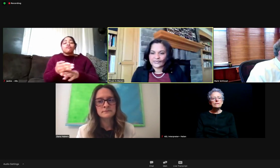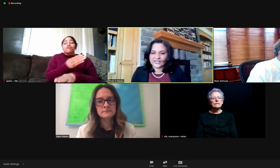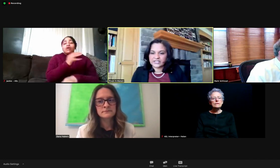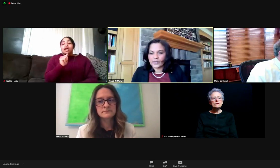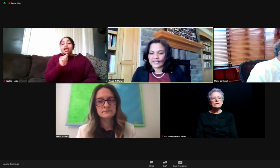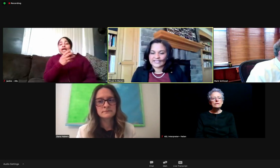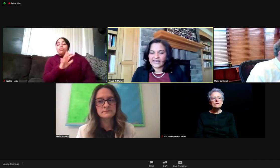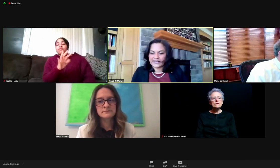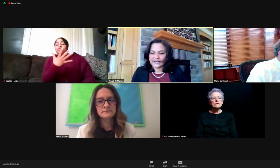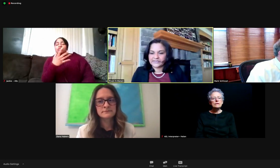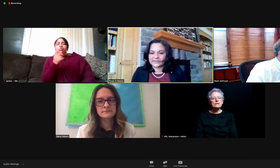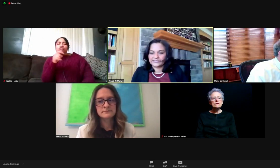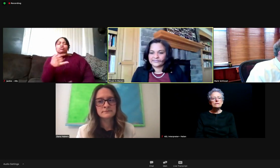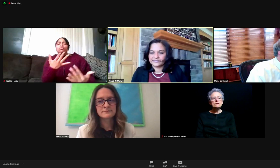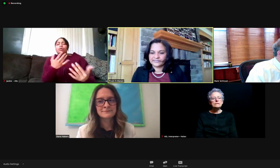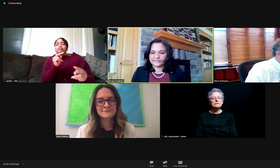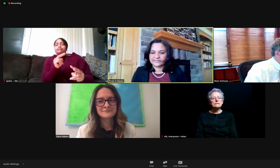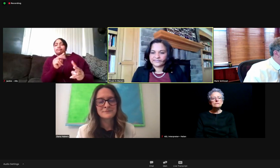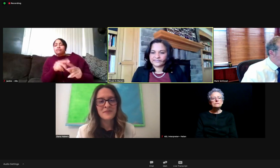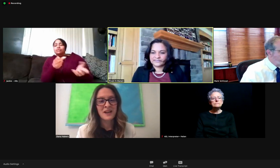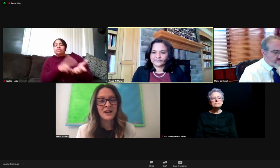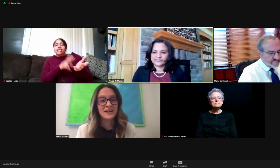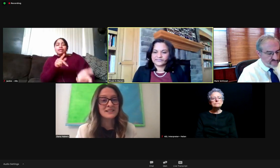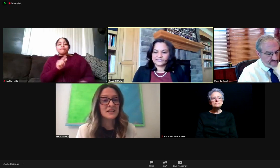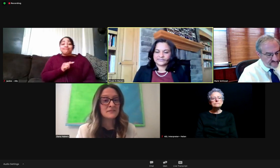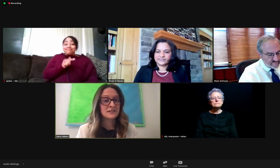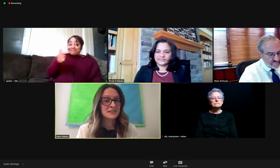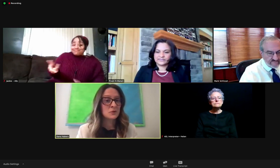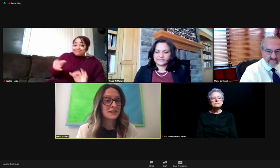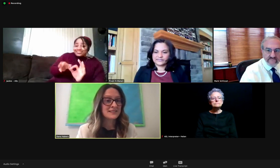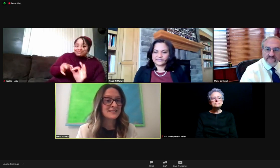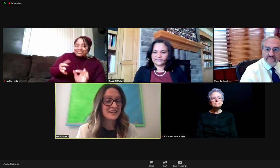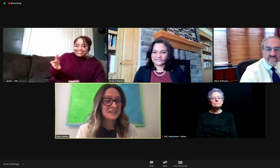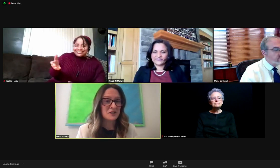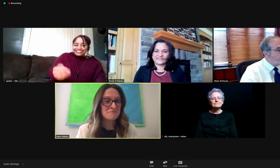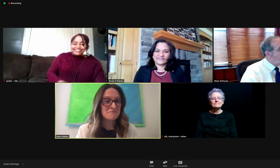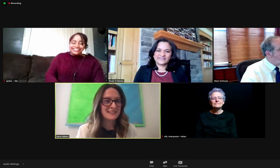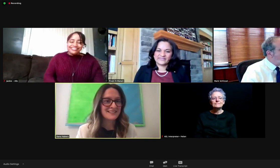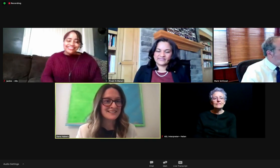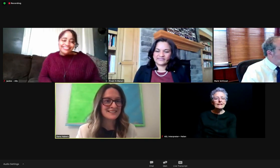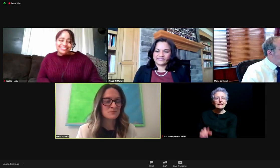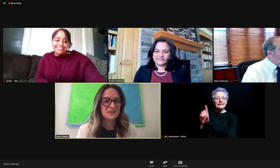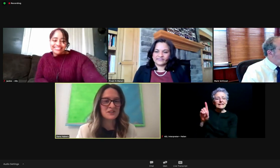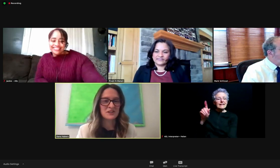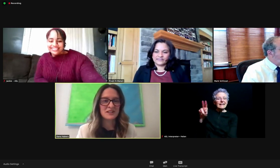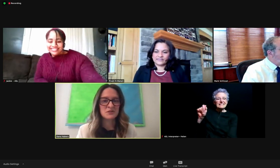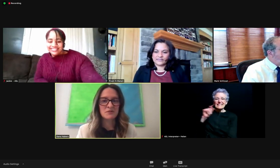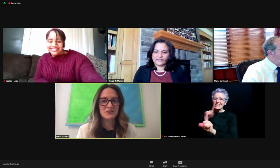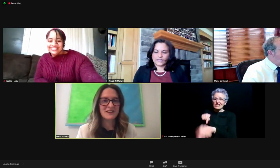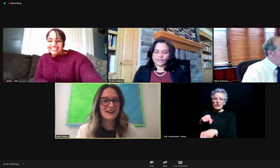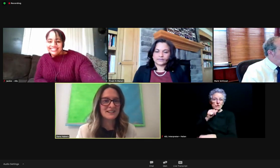or should we just wait to sign up?" Definitely don't wait to sign up because whether you're eligible or not,